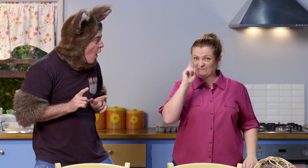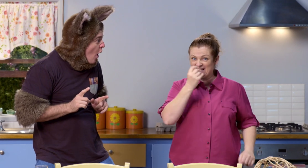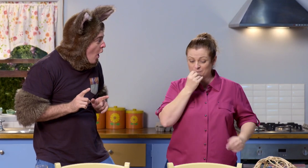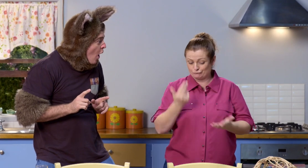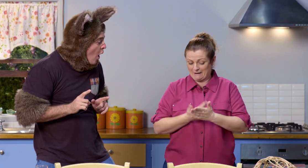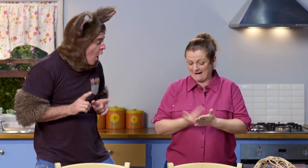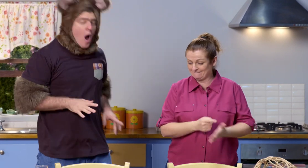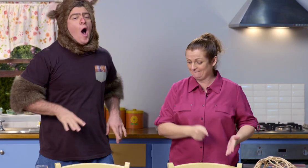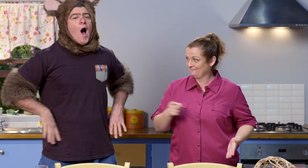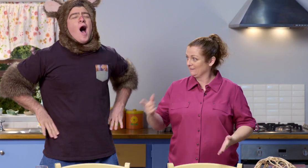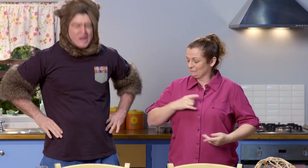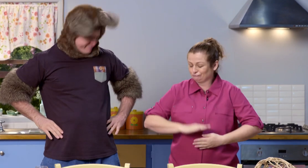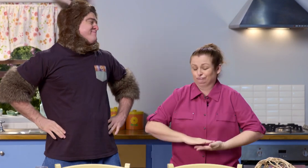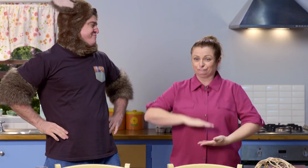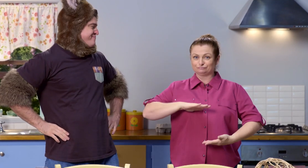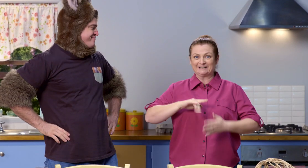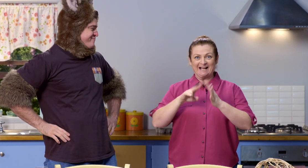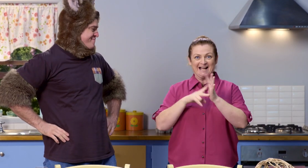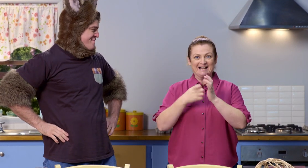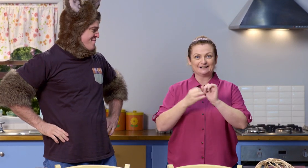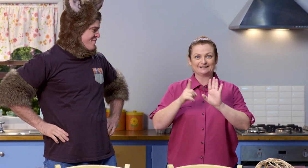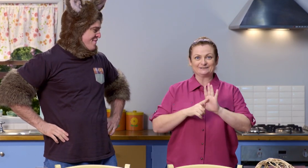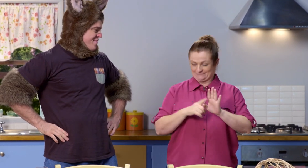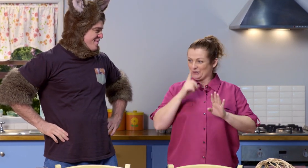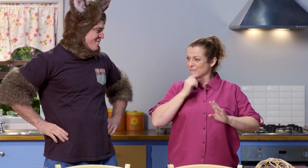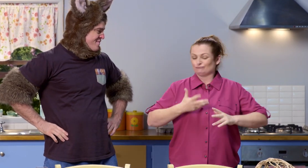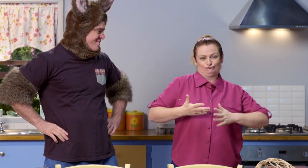..you must eat breakfast first, to make sure you're full of energy.